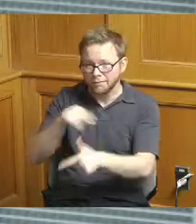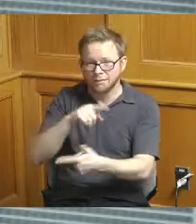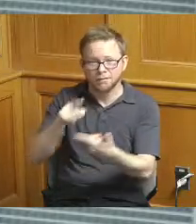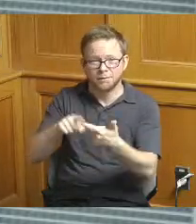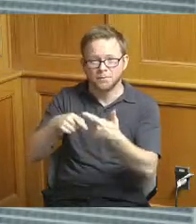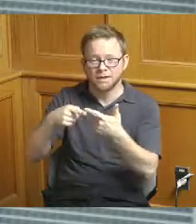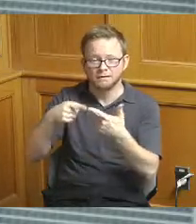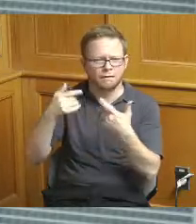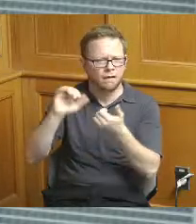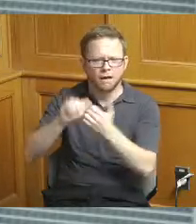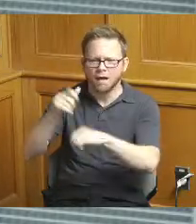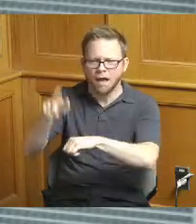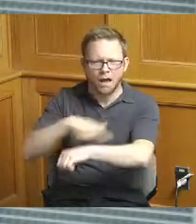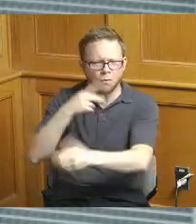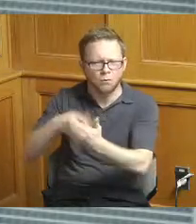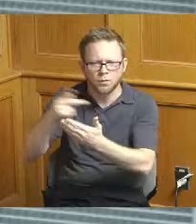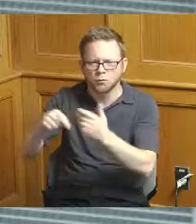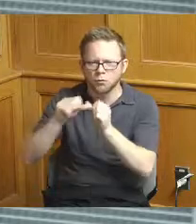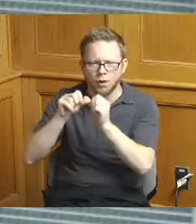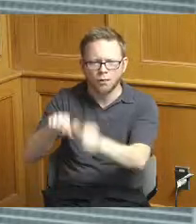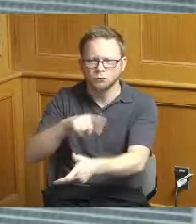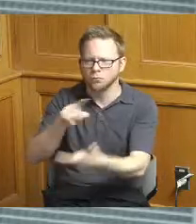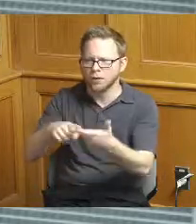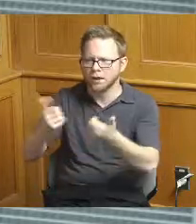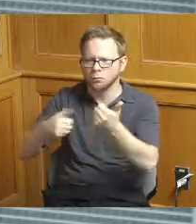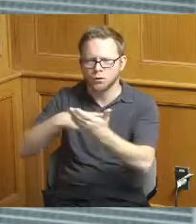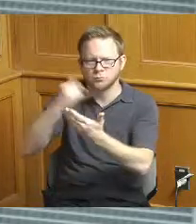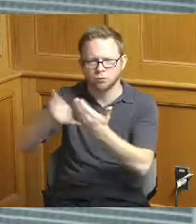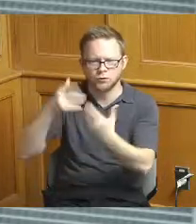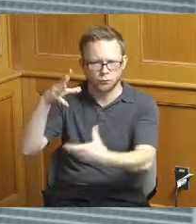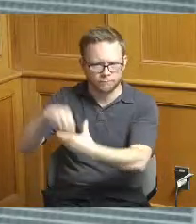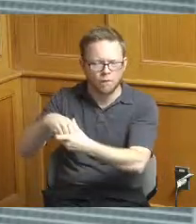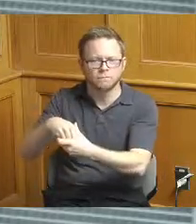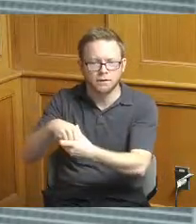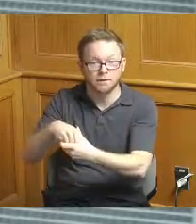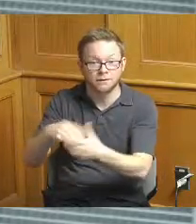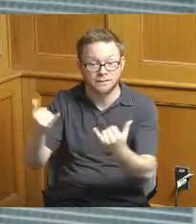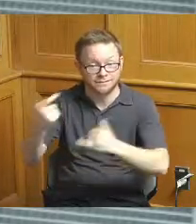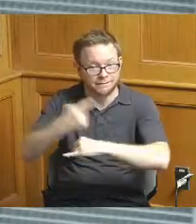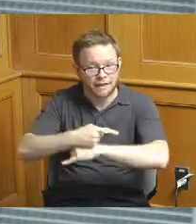that program and which projects are going to be in the portfolio and today we don't know the duration